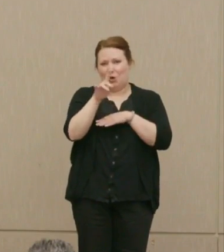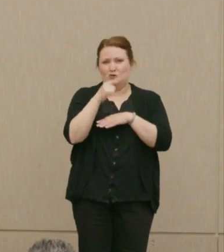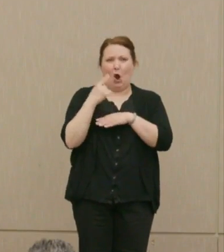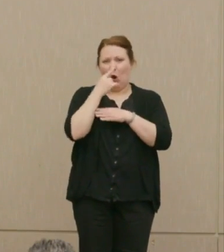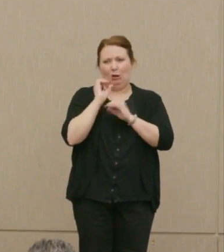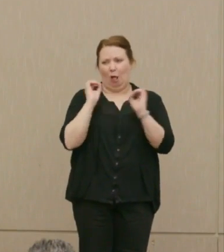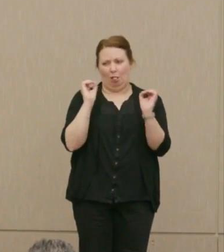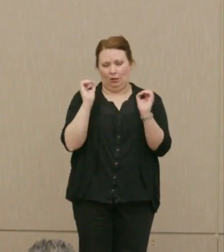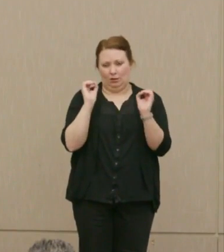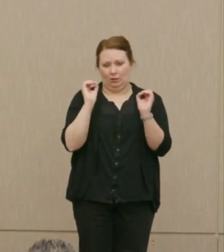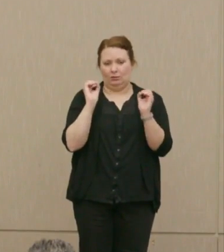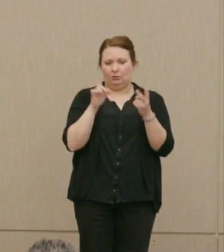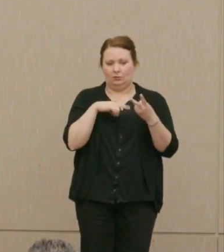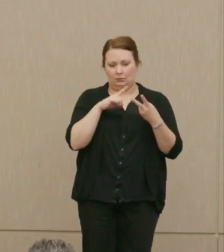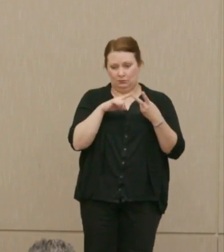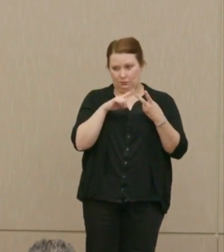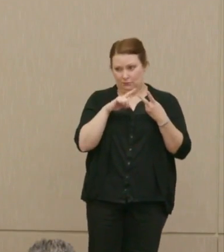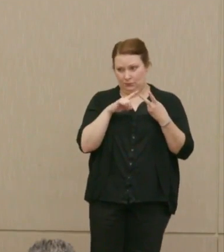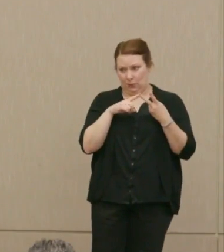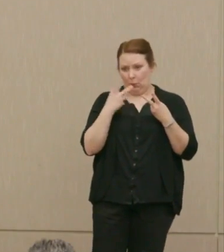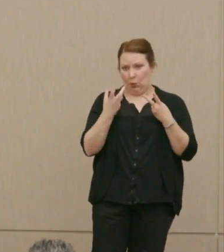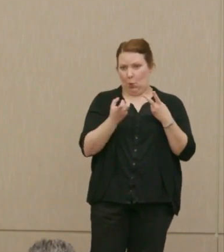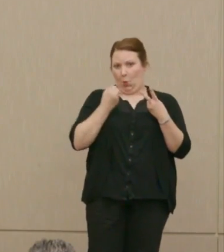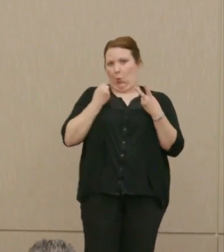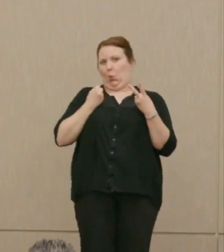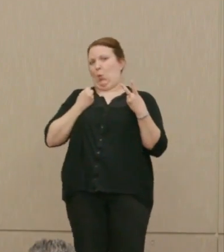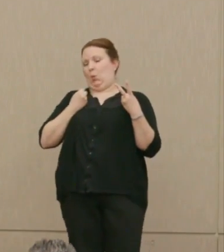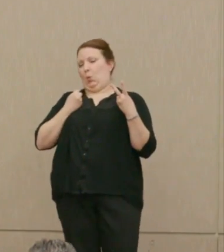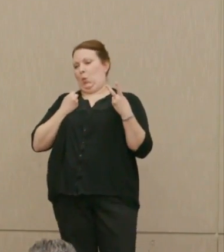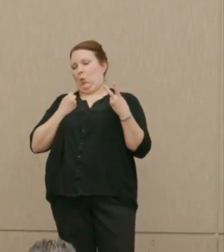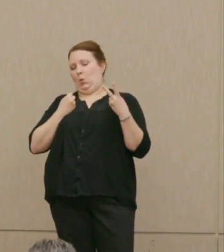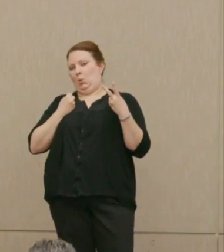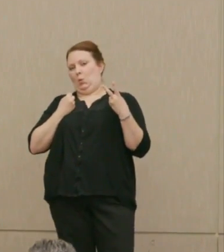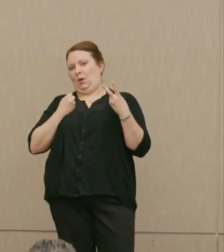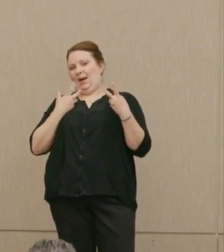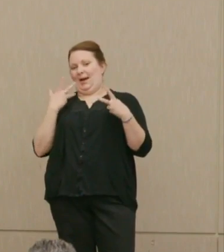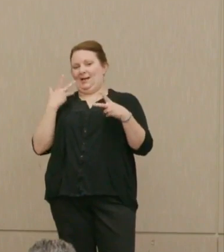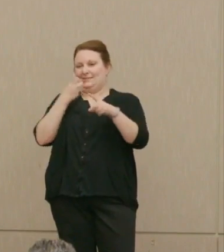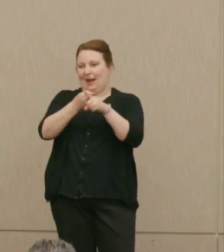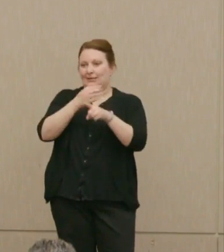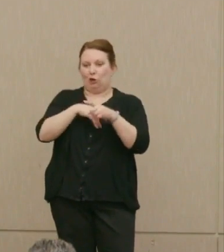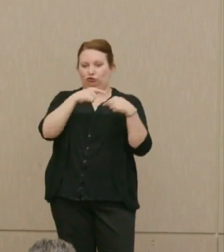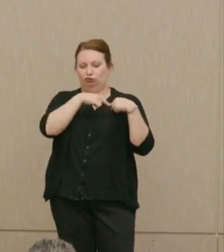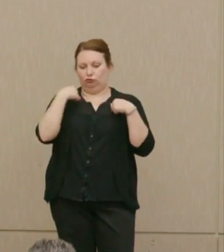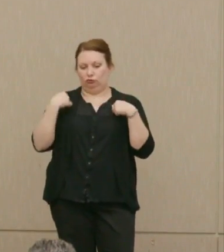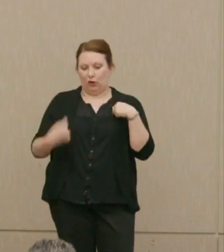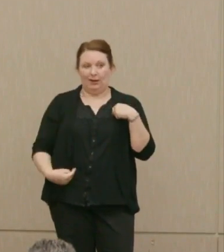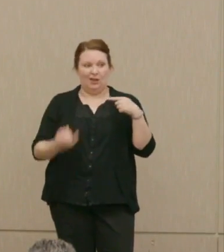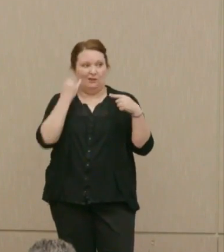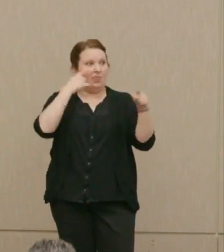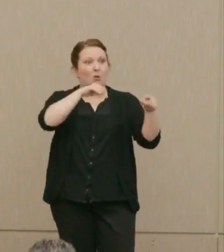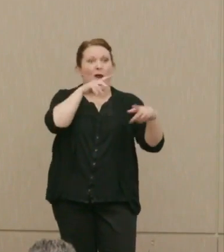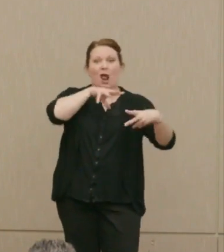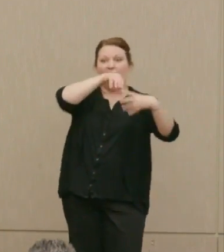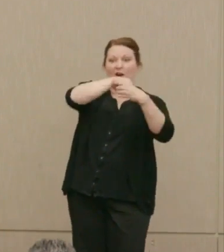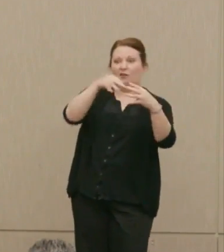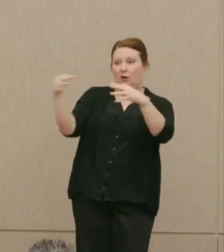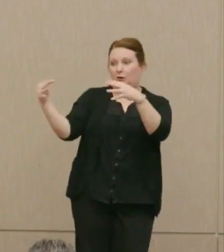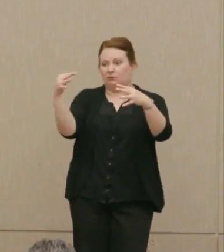A big one, withhold a tax on China if they hadn't been involved in the conflict, this